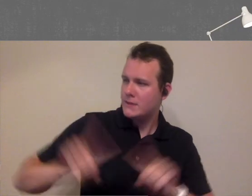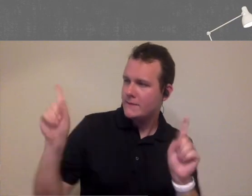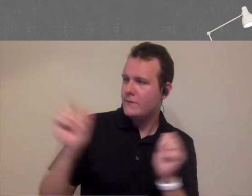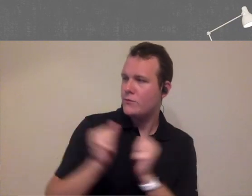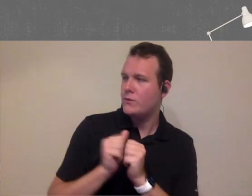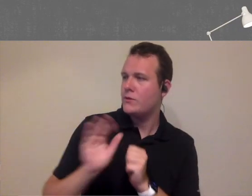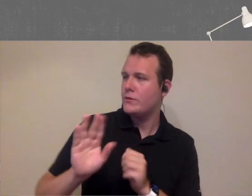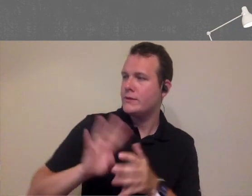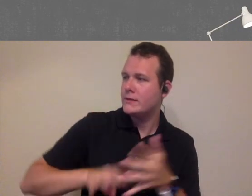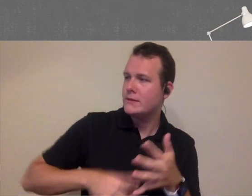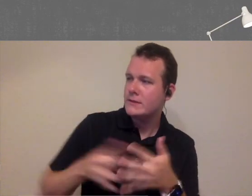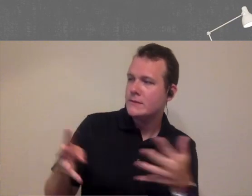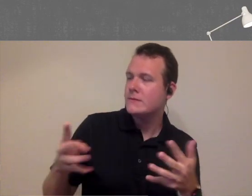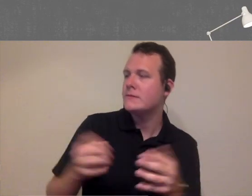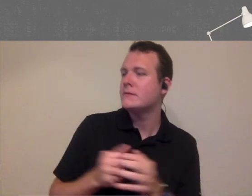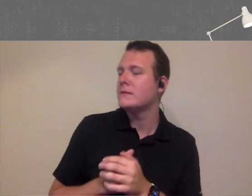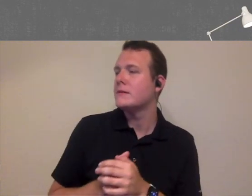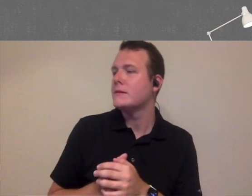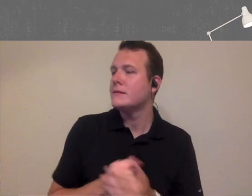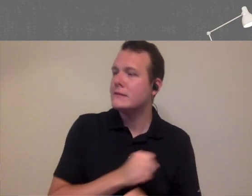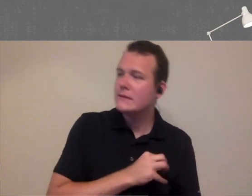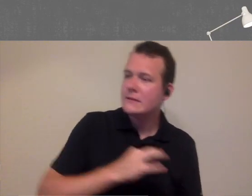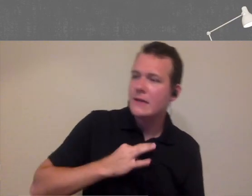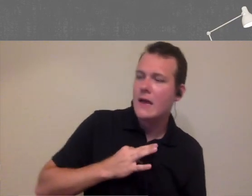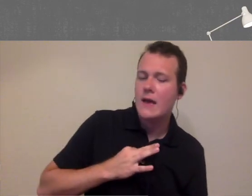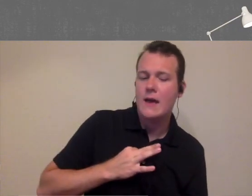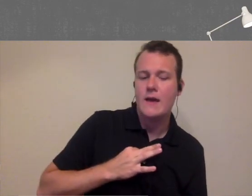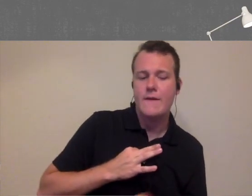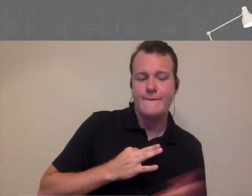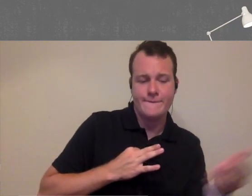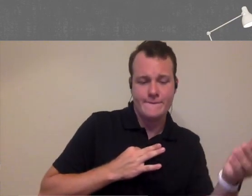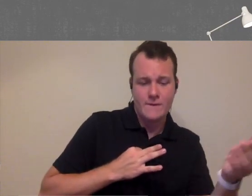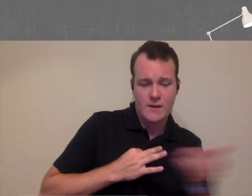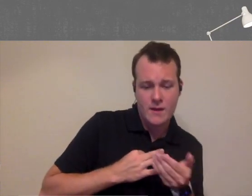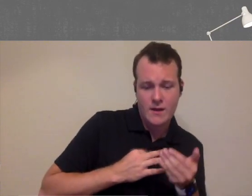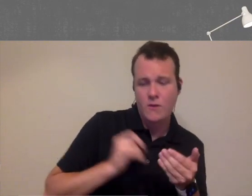staff in terms of maybe hiring for a position or maybe training somebody up